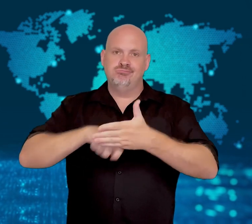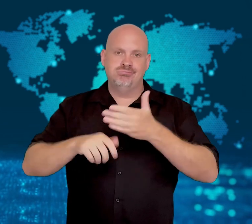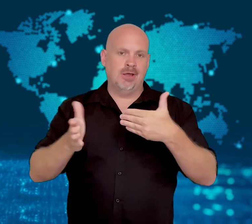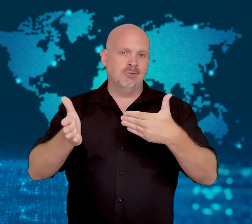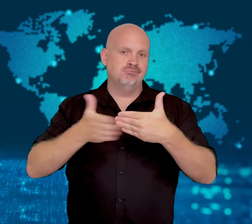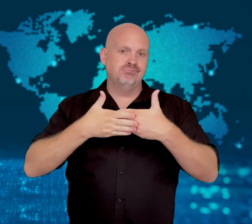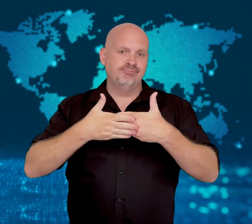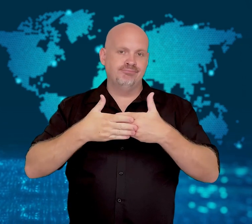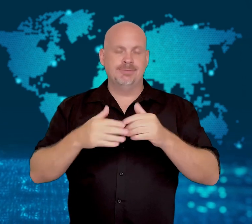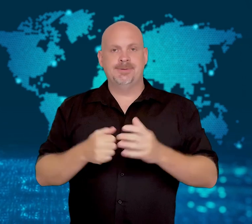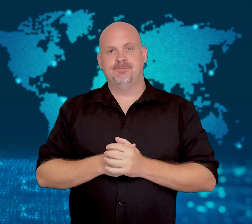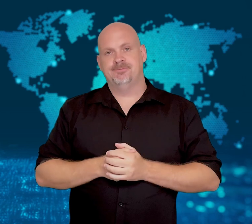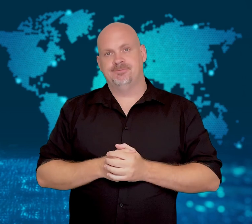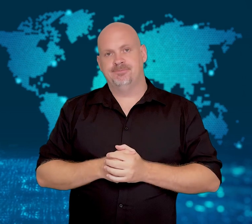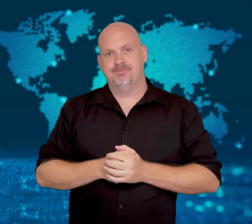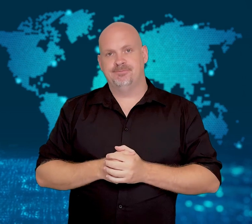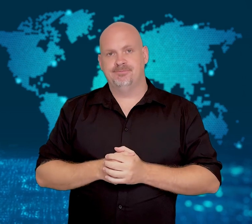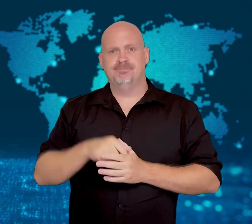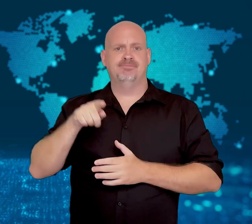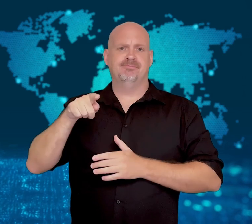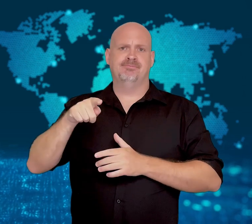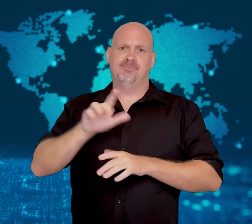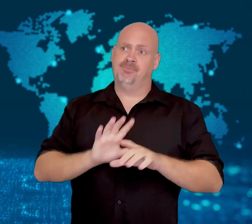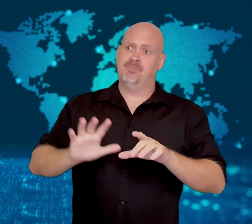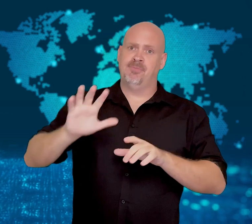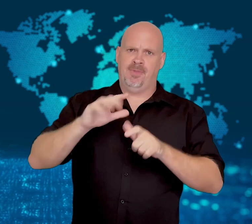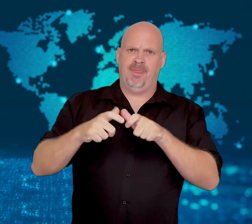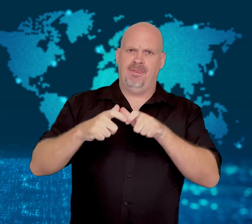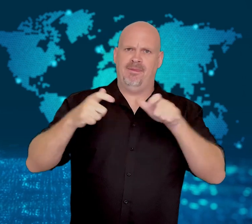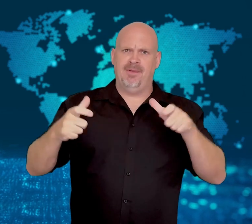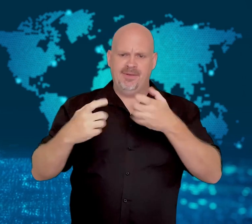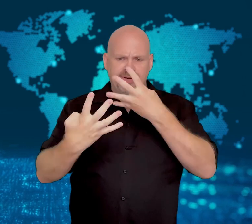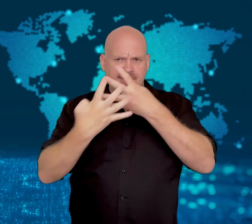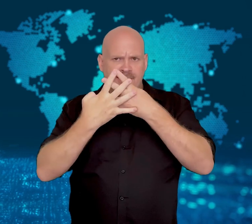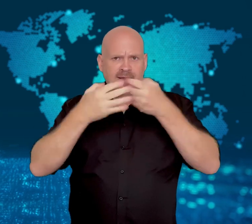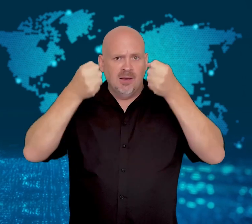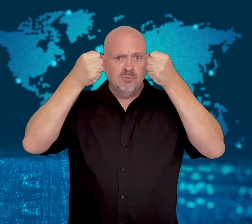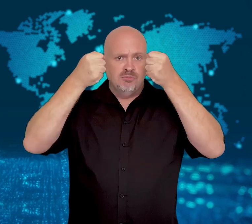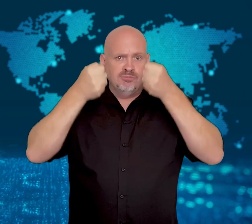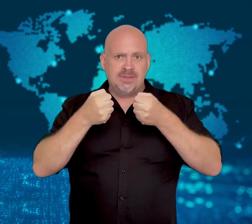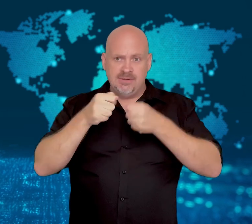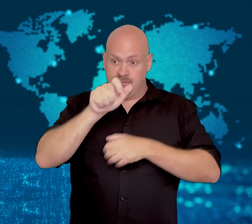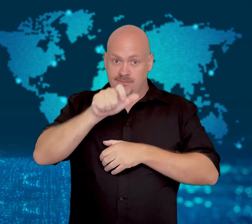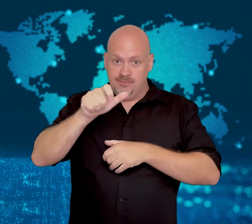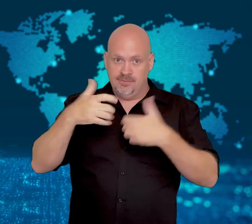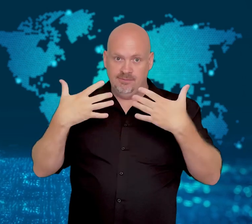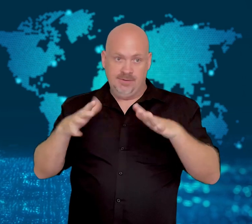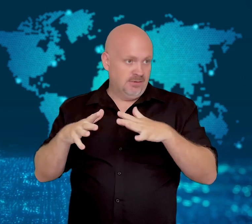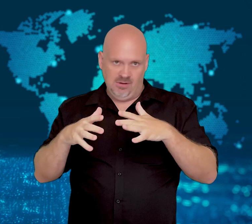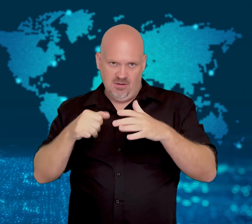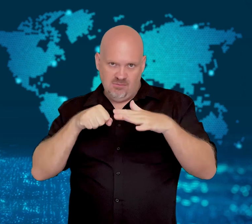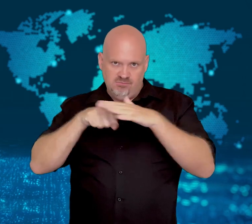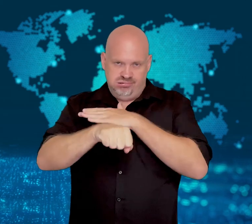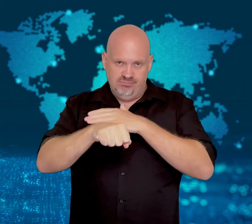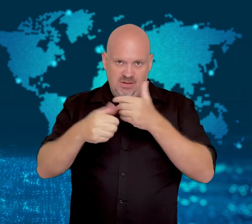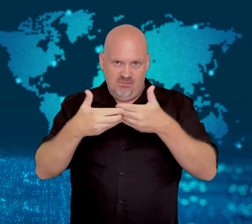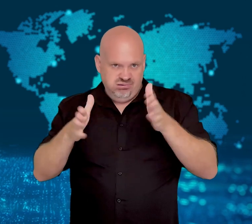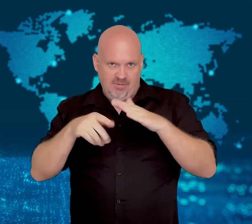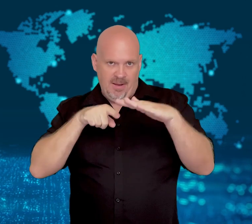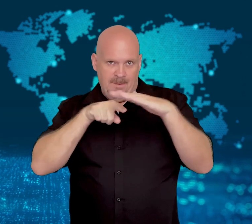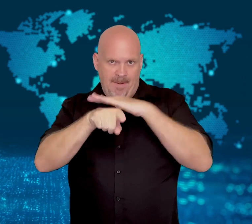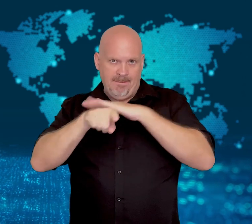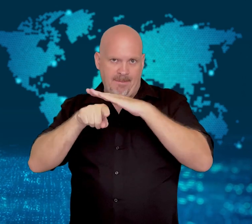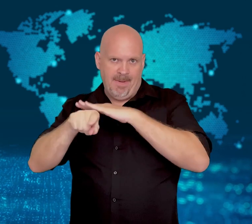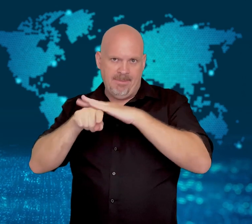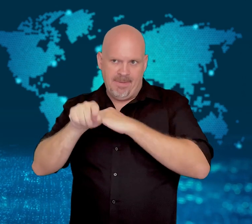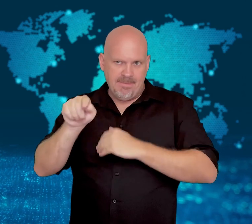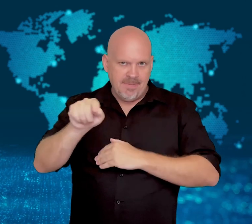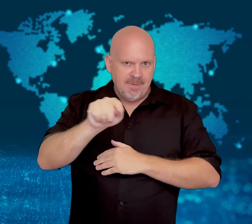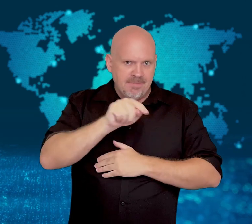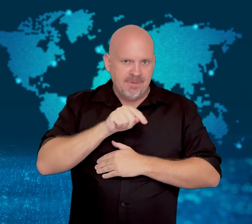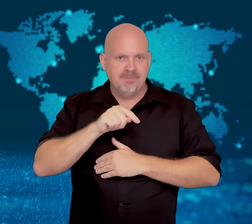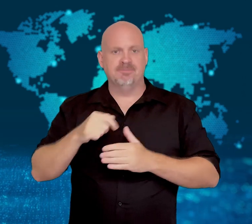Inmates from the country's penitentiary broke out of their cells.